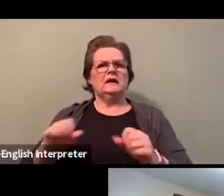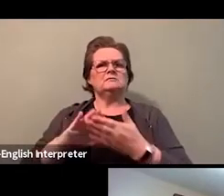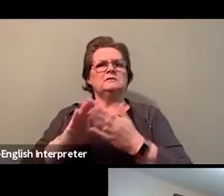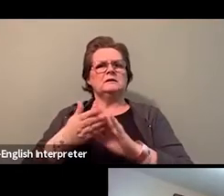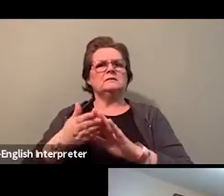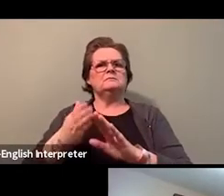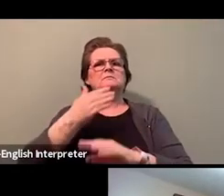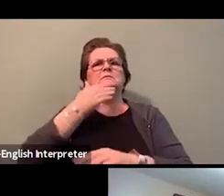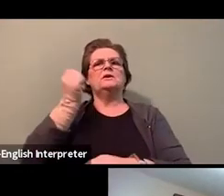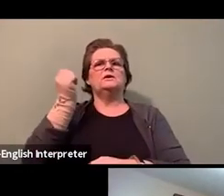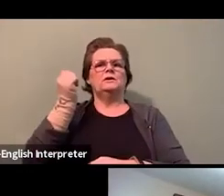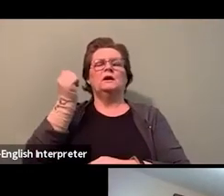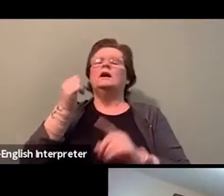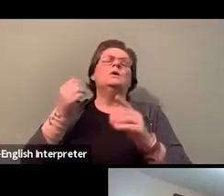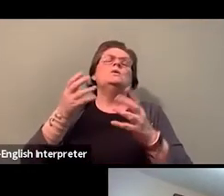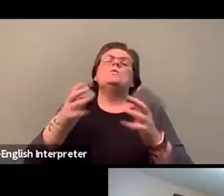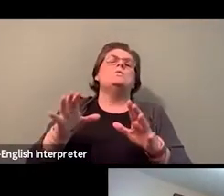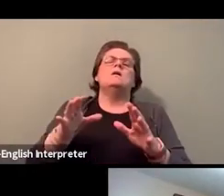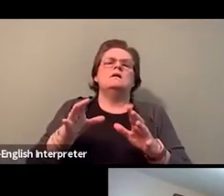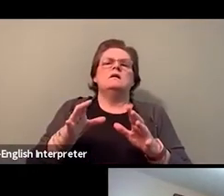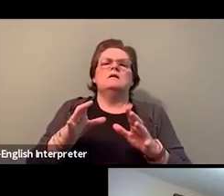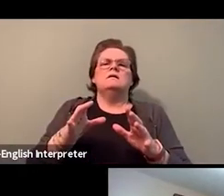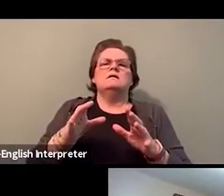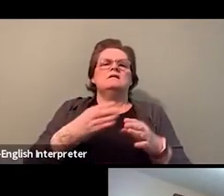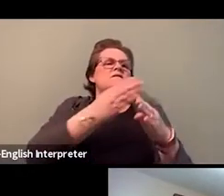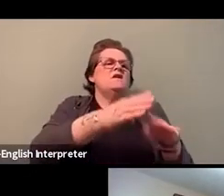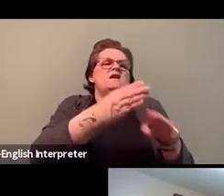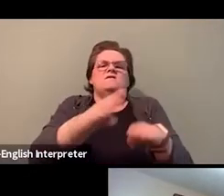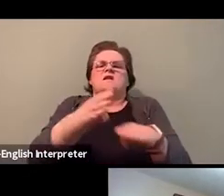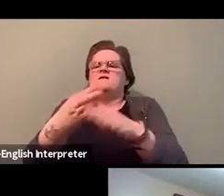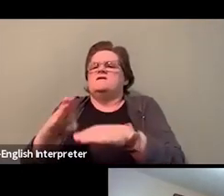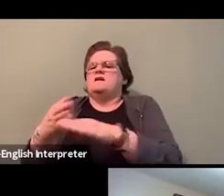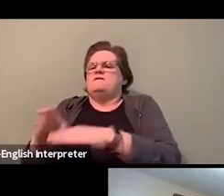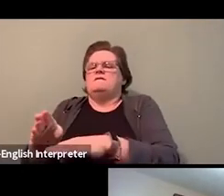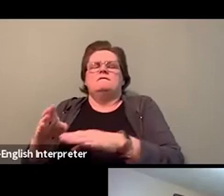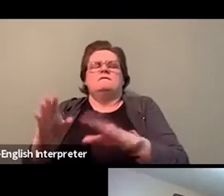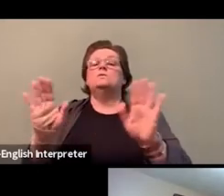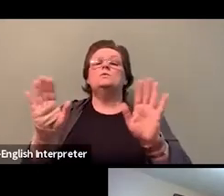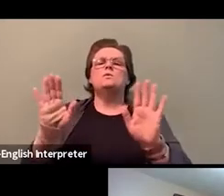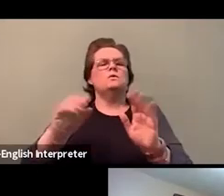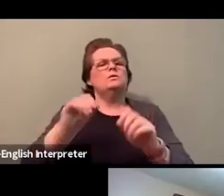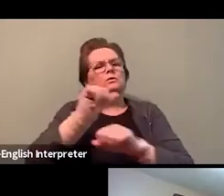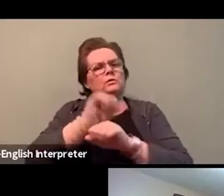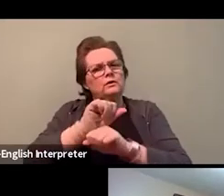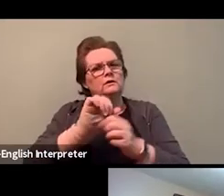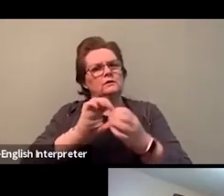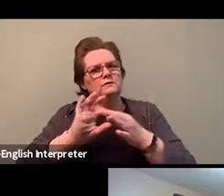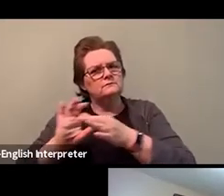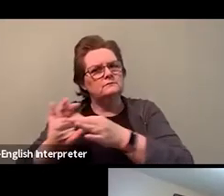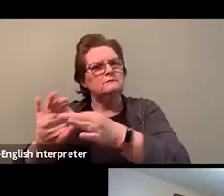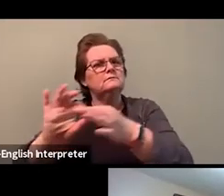and dividing and separating. This is about us working together, so that everyone has a seat at the table.